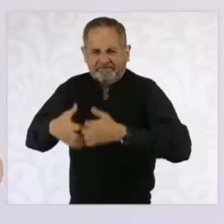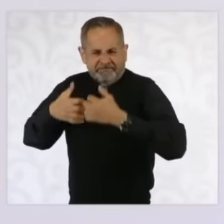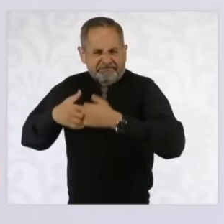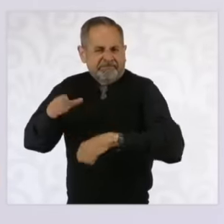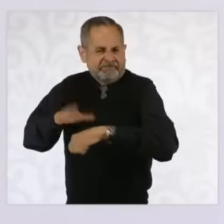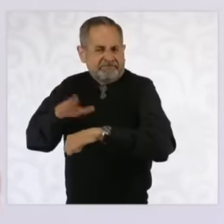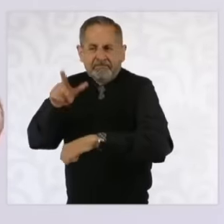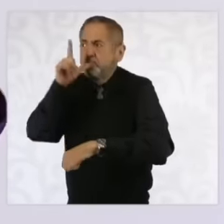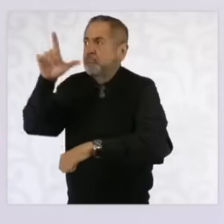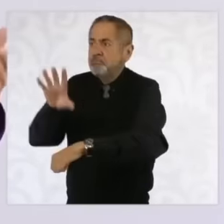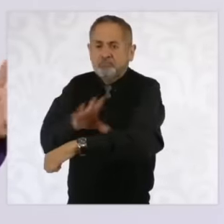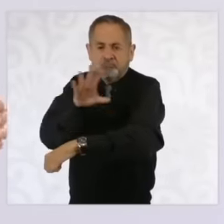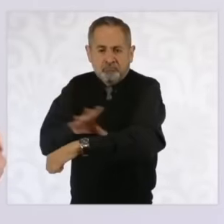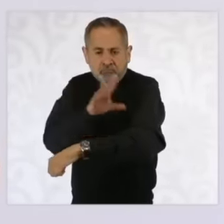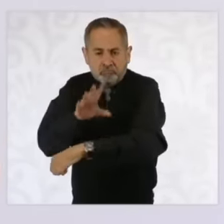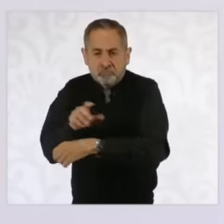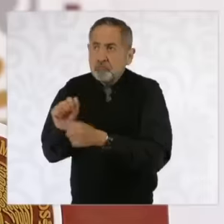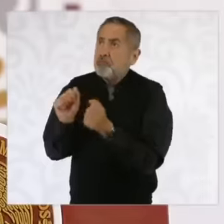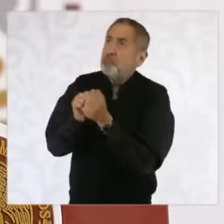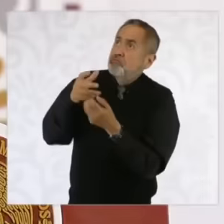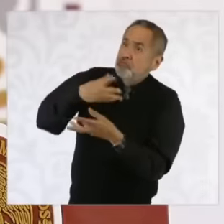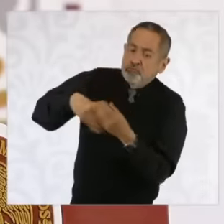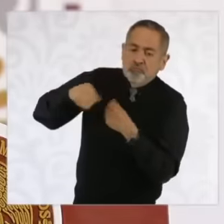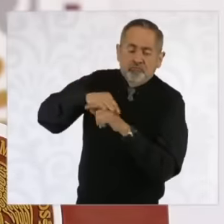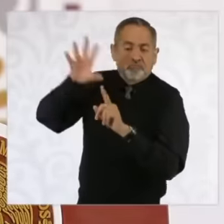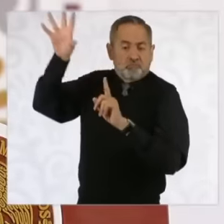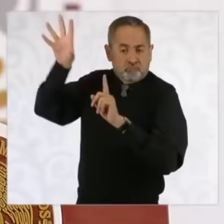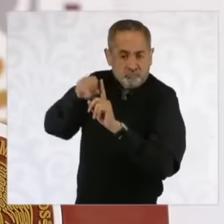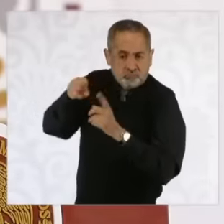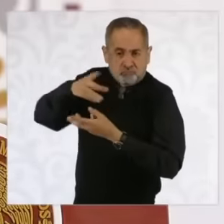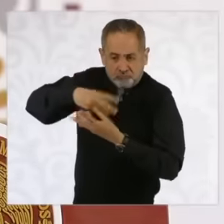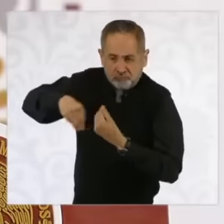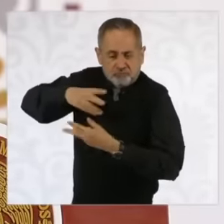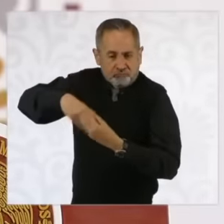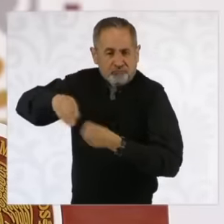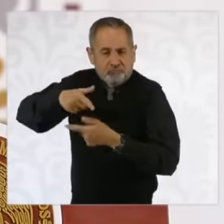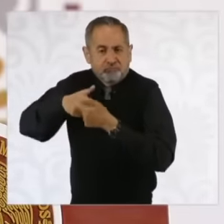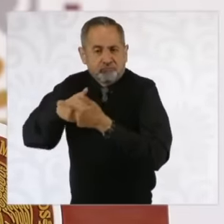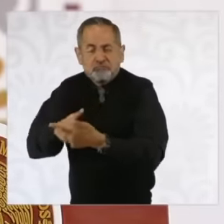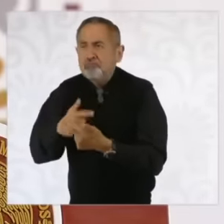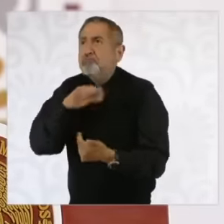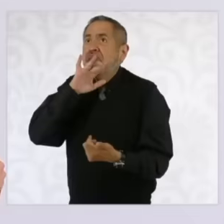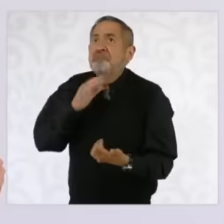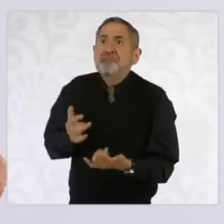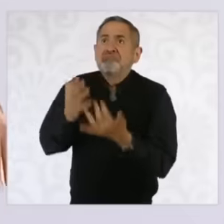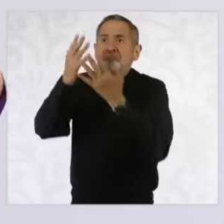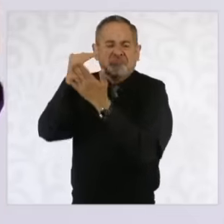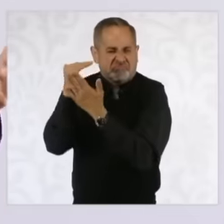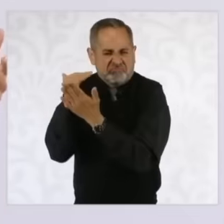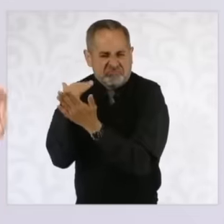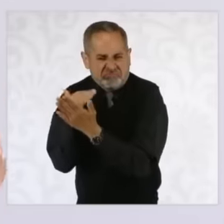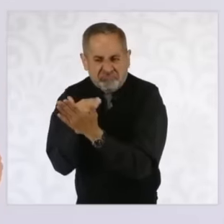of it with renewable energy sources Because we want it to pollute less and impact less on the environment.